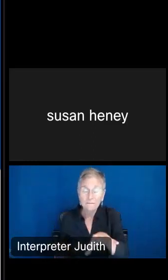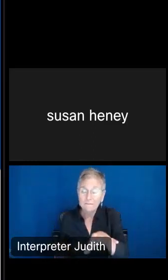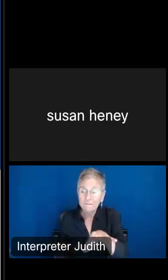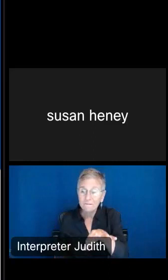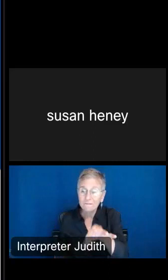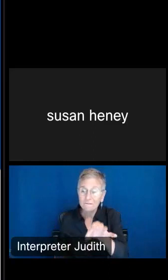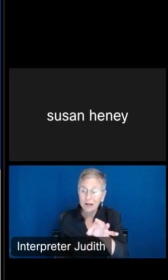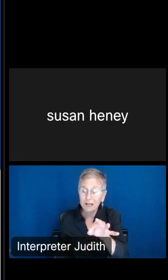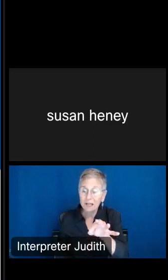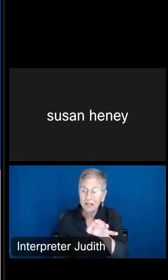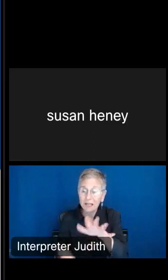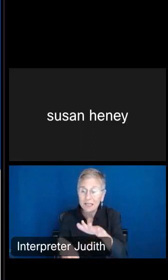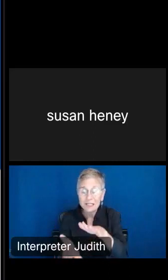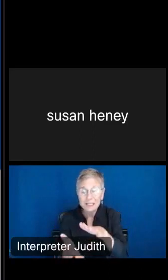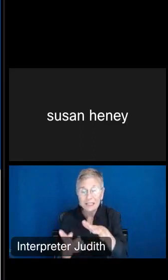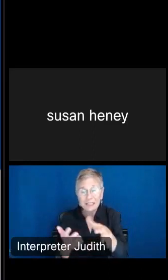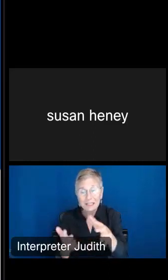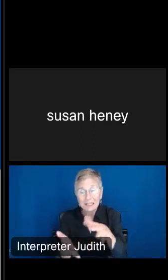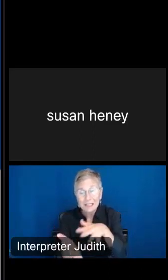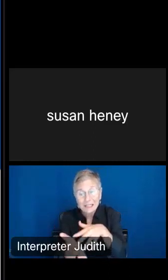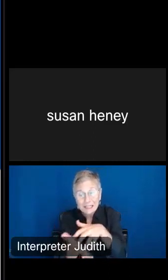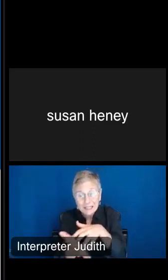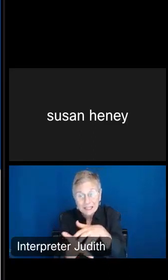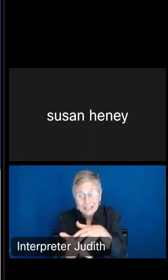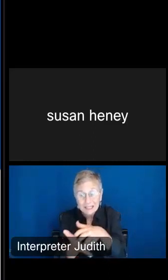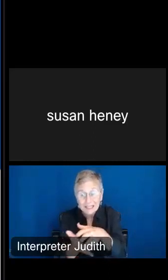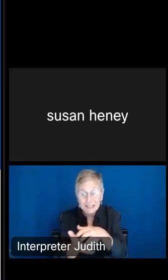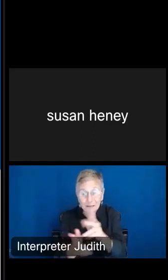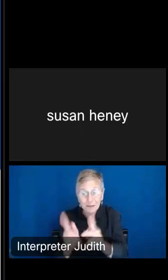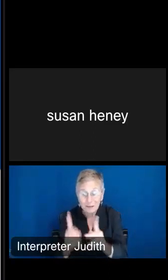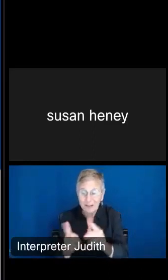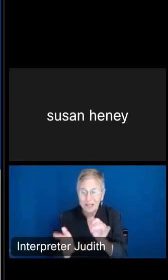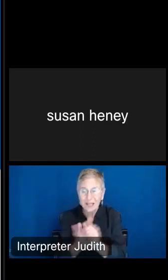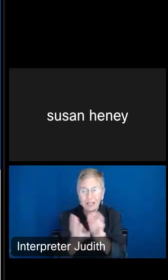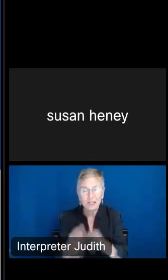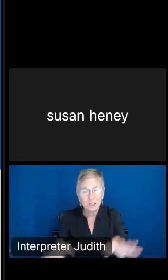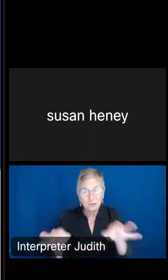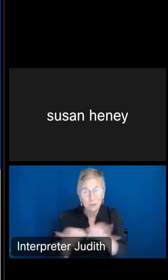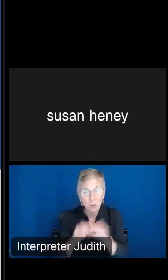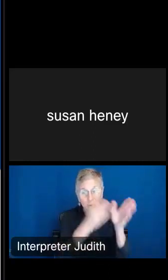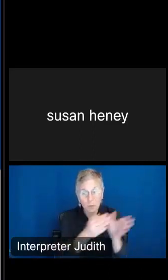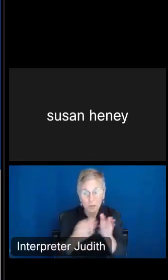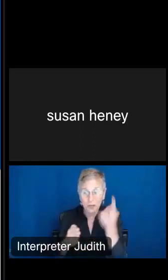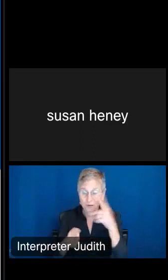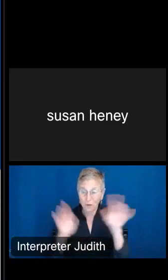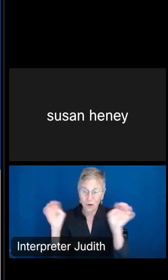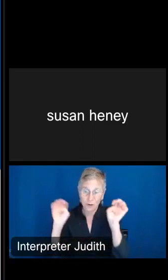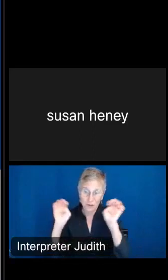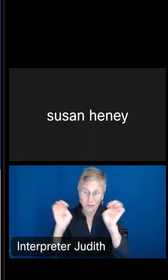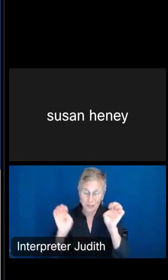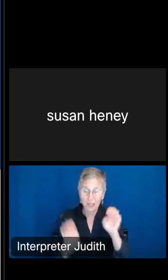is a key part of planning for emergencies. The data can definitely help you plan and